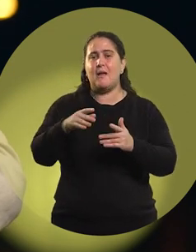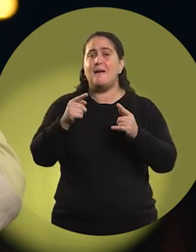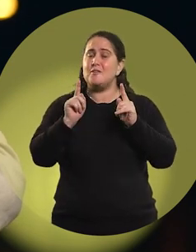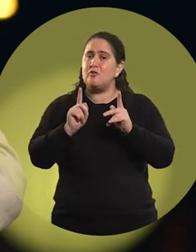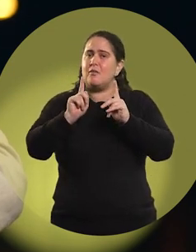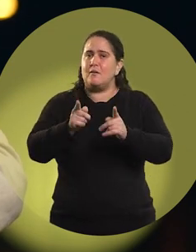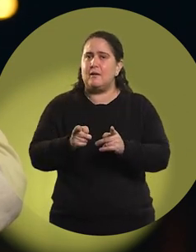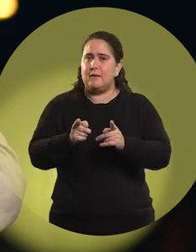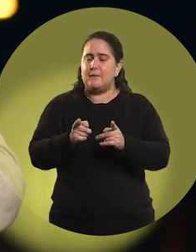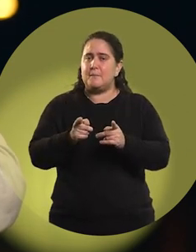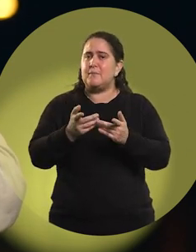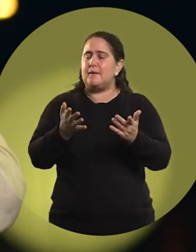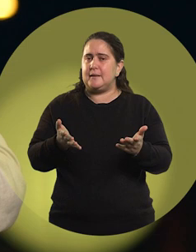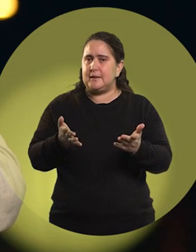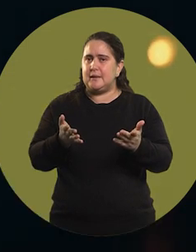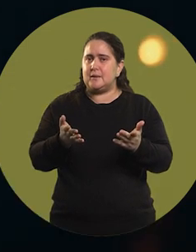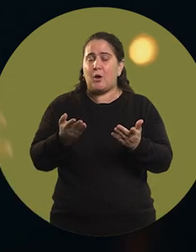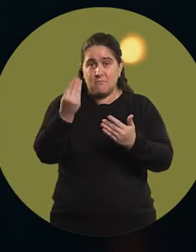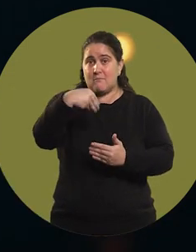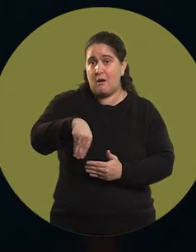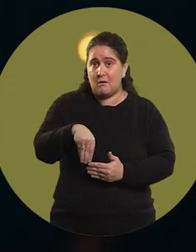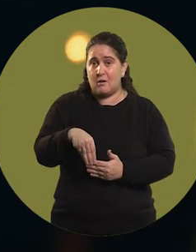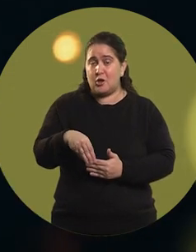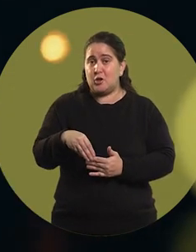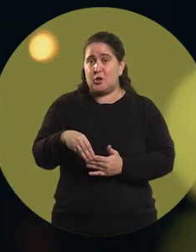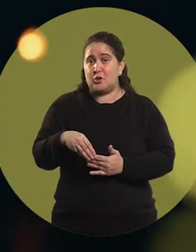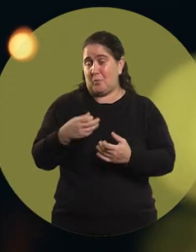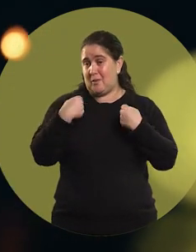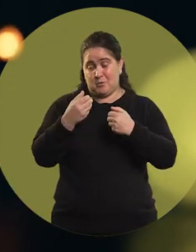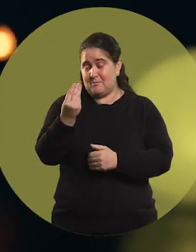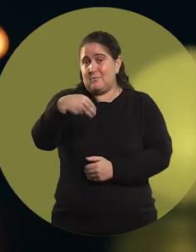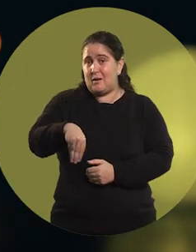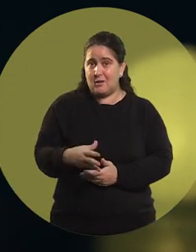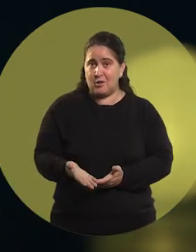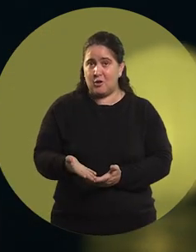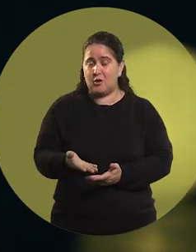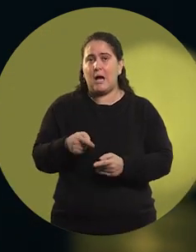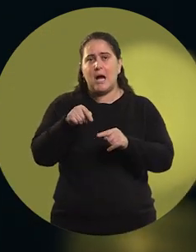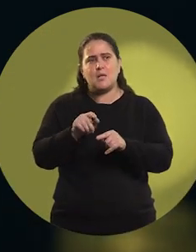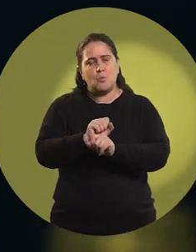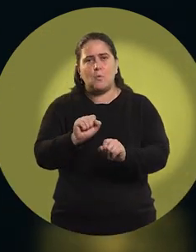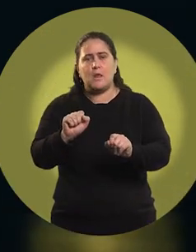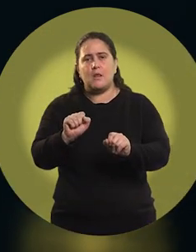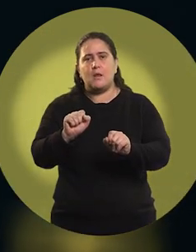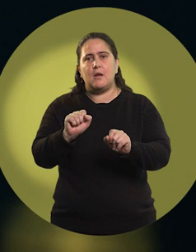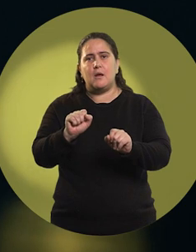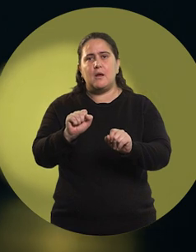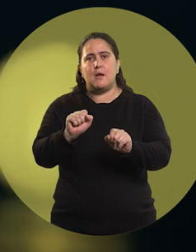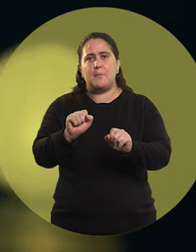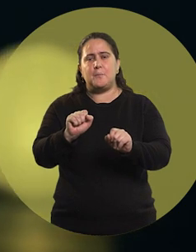That, when you lose in sports, you have the possibility